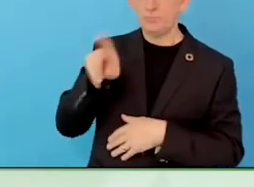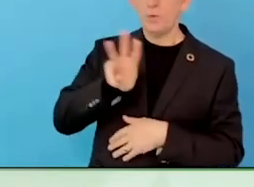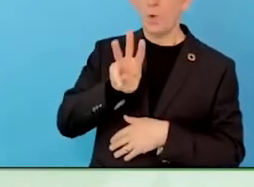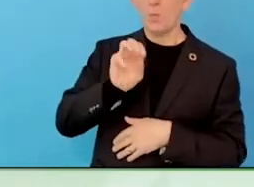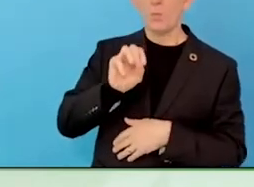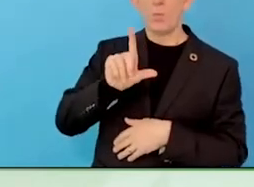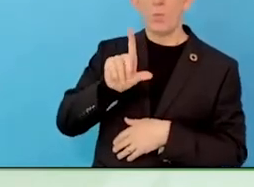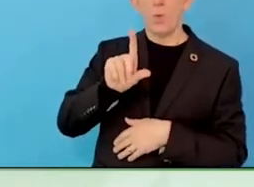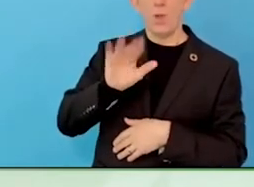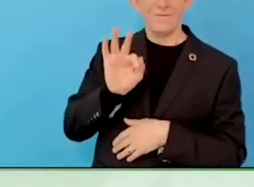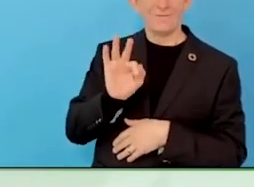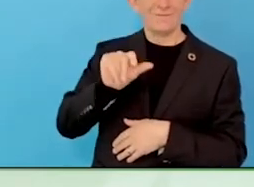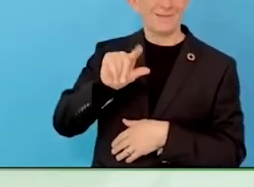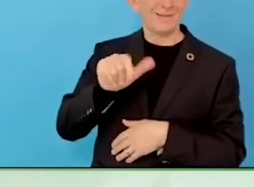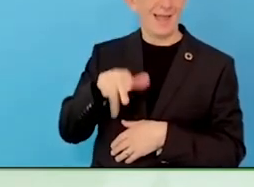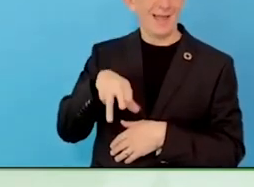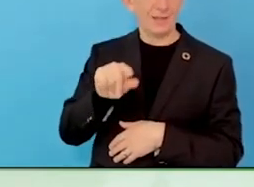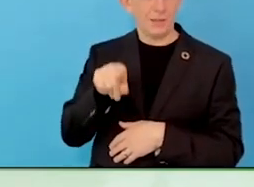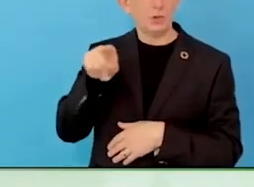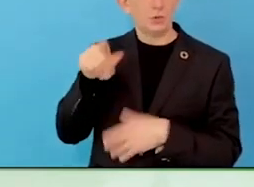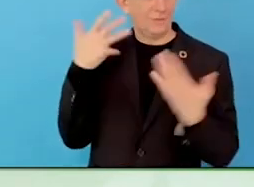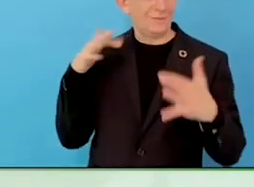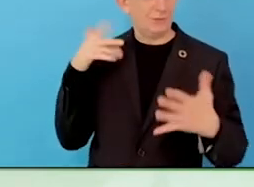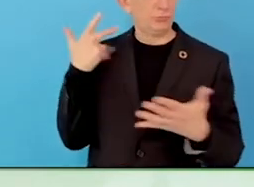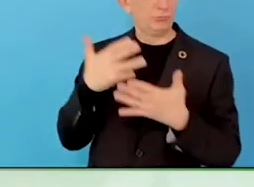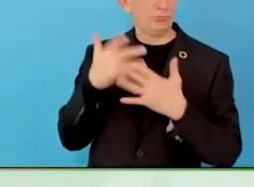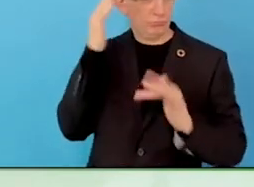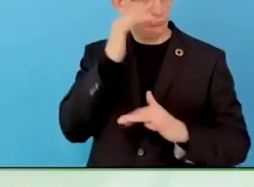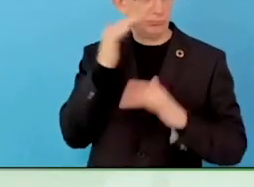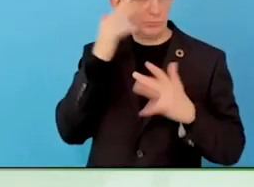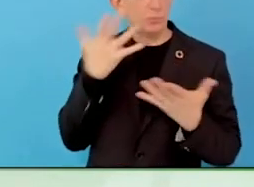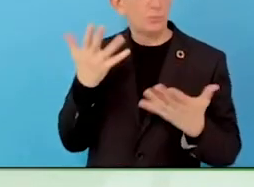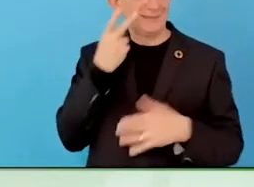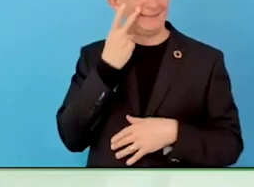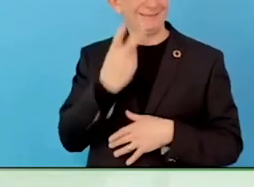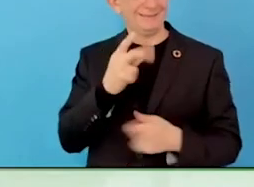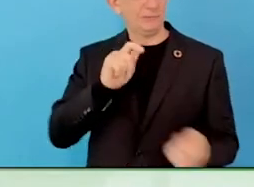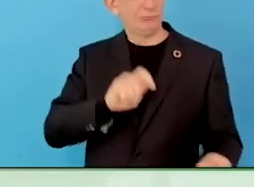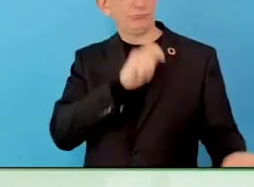Absolutely, there is a huge shift that has been going on, it is